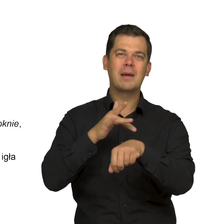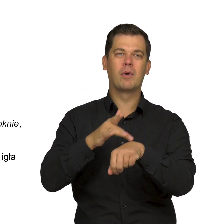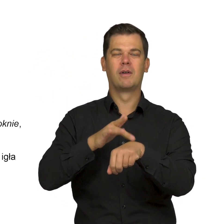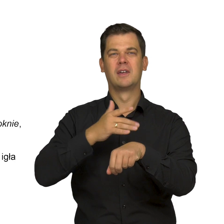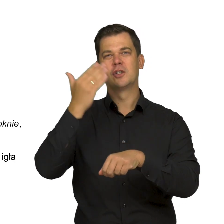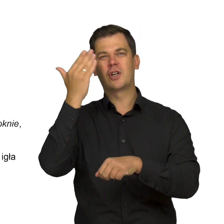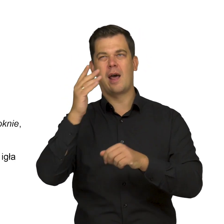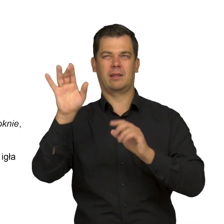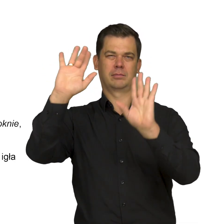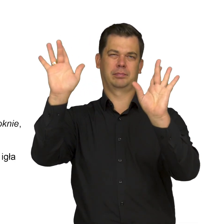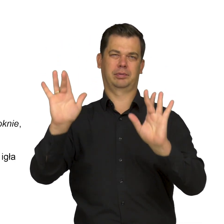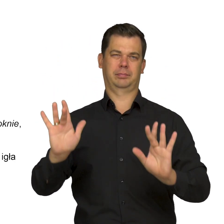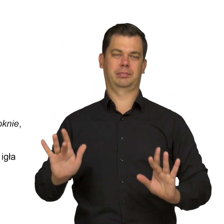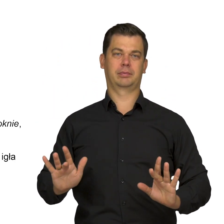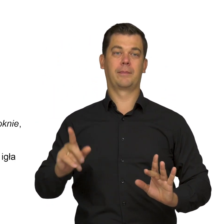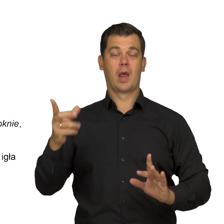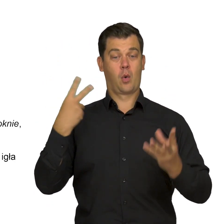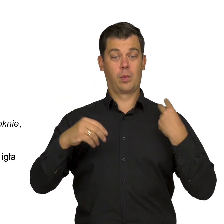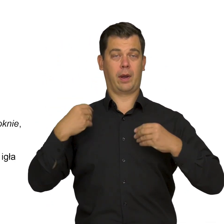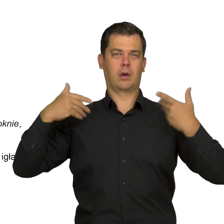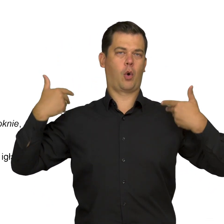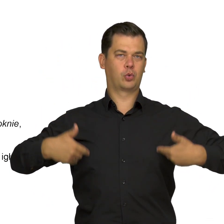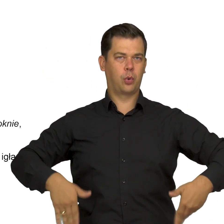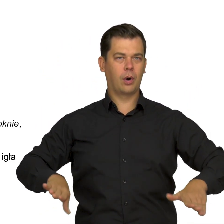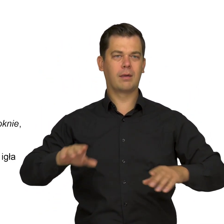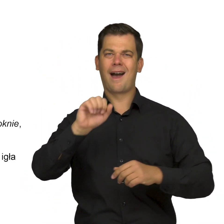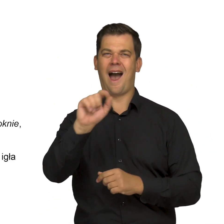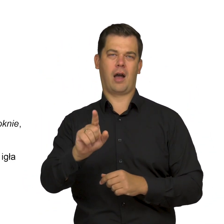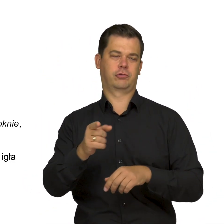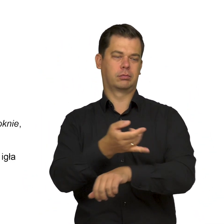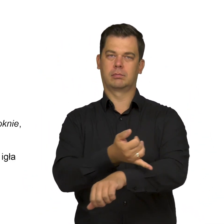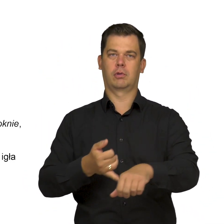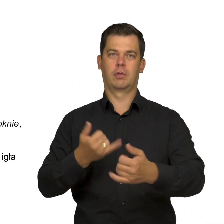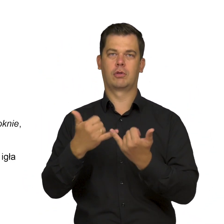The print shows the figure of a girl dressed in a nightgown that reaches almost to her ankles.